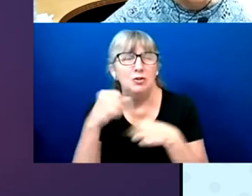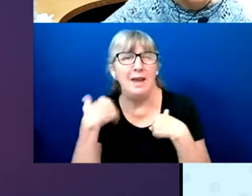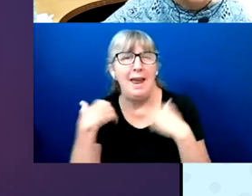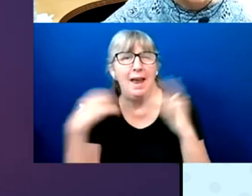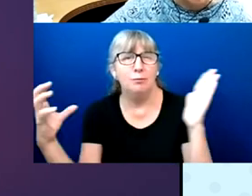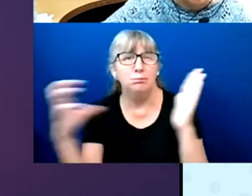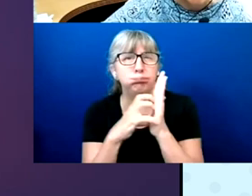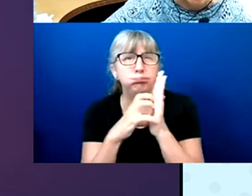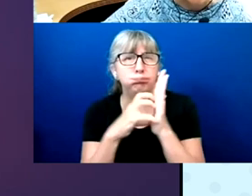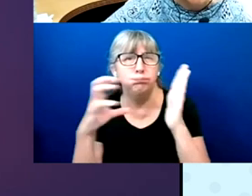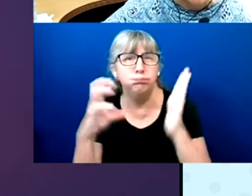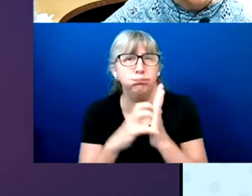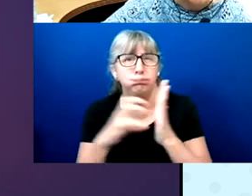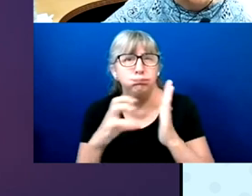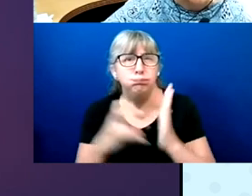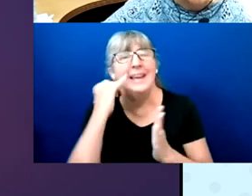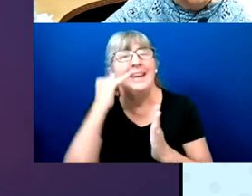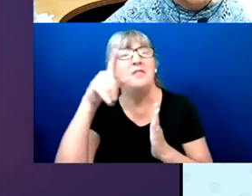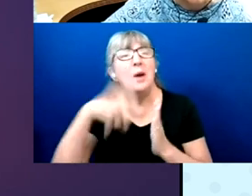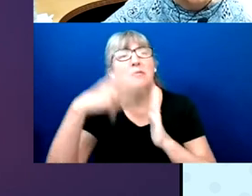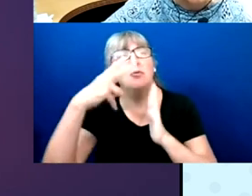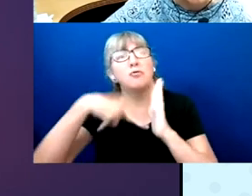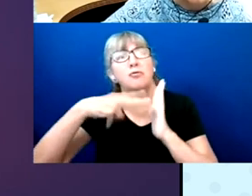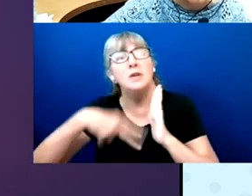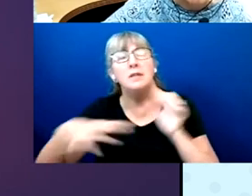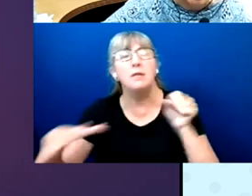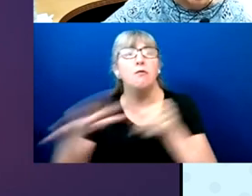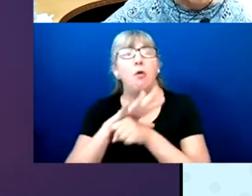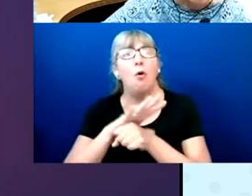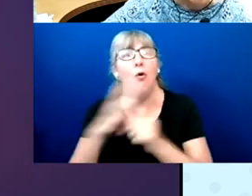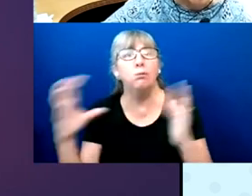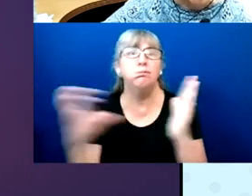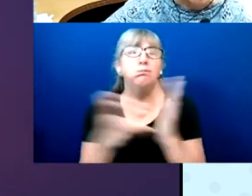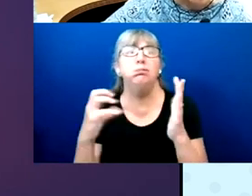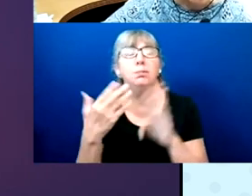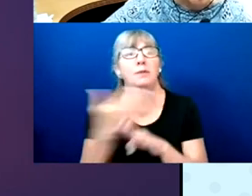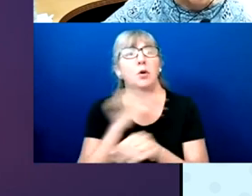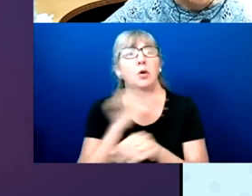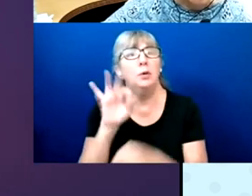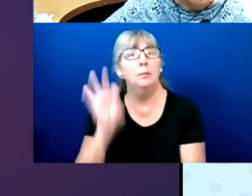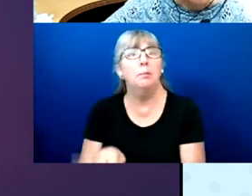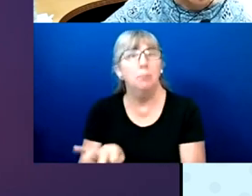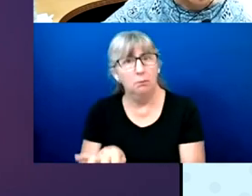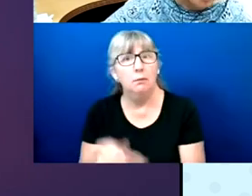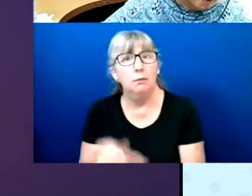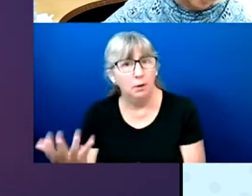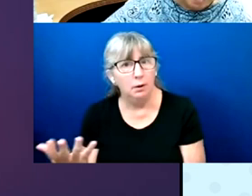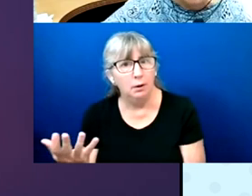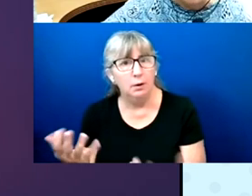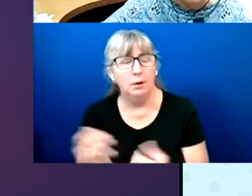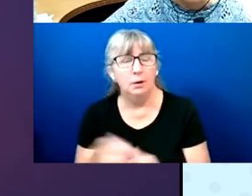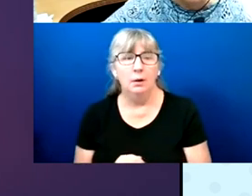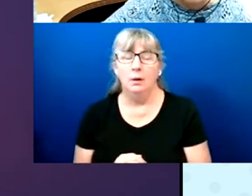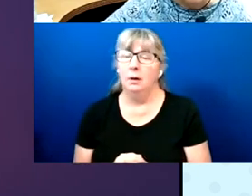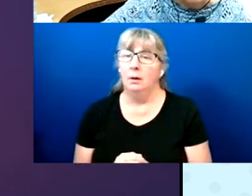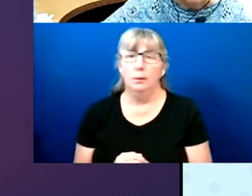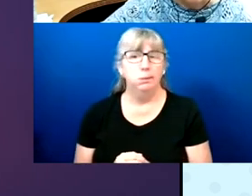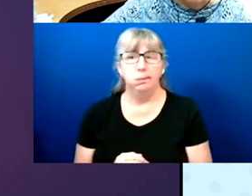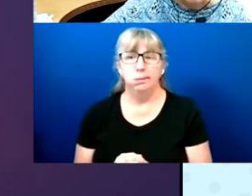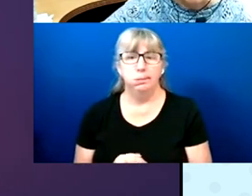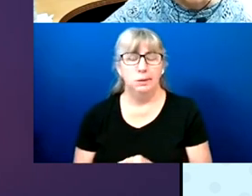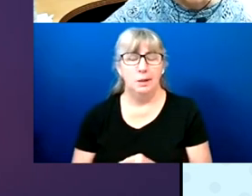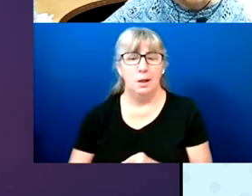the entire ballot measure before you can actually choose how you want to vote on that ballot